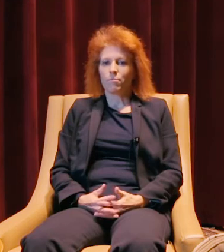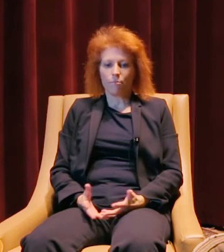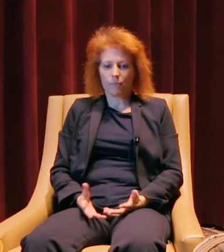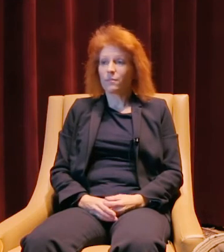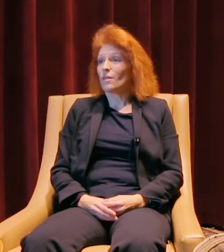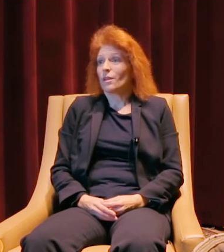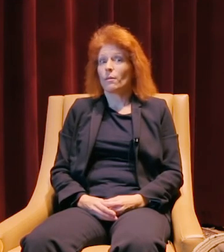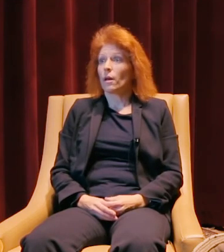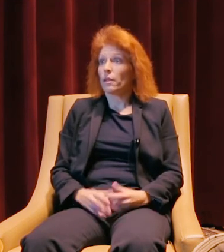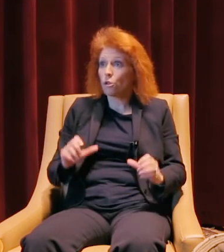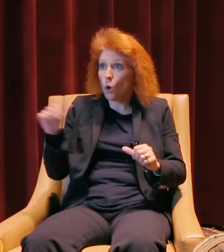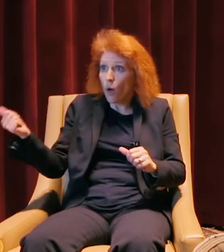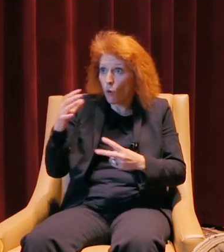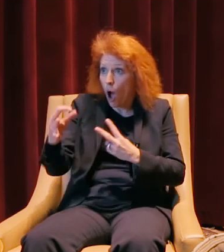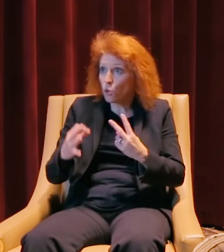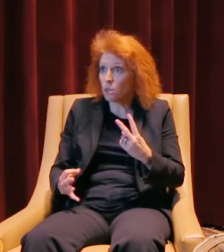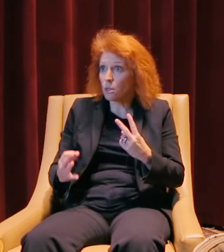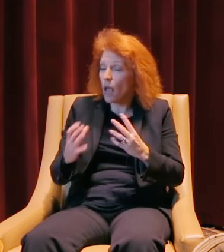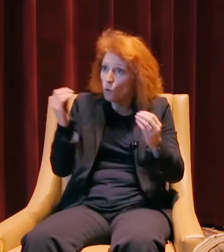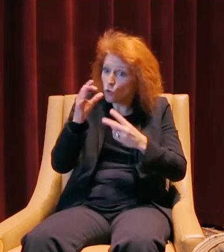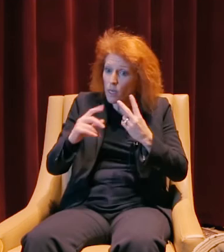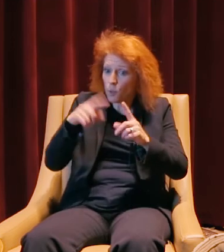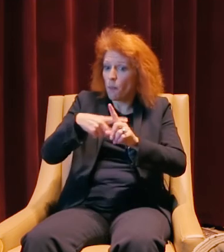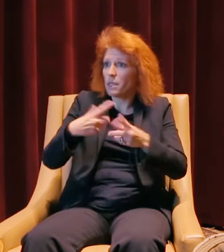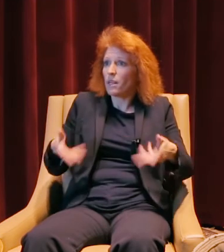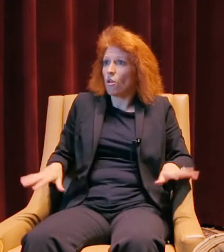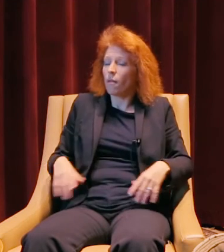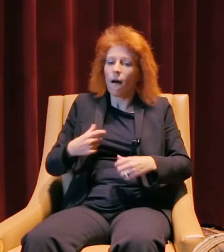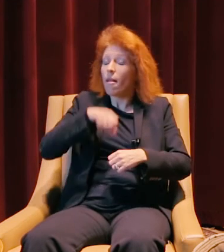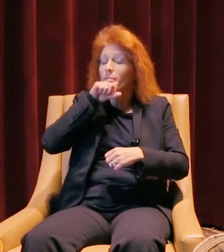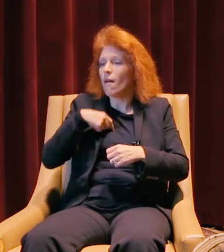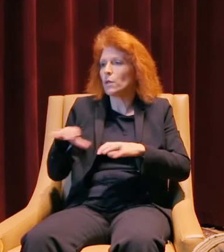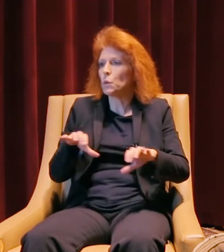Well, there isn't any other option. I love doing what I do,